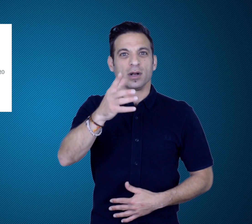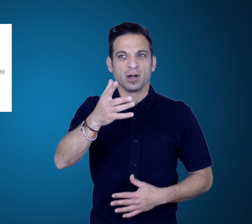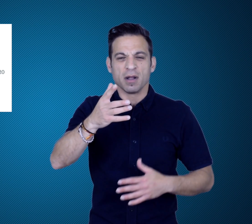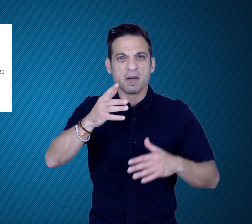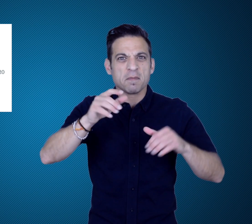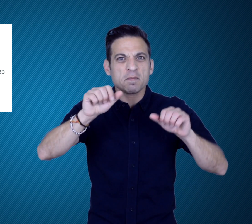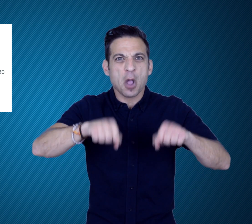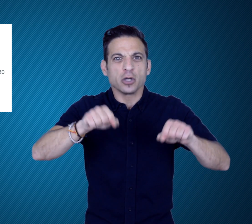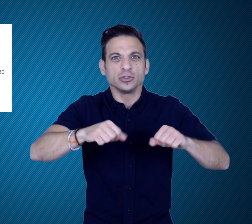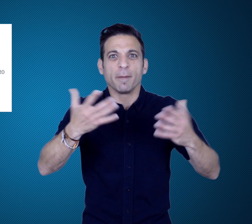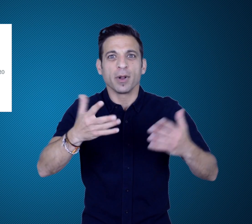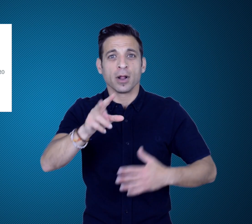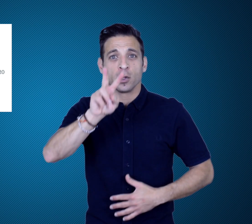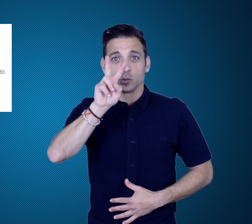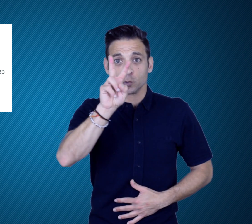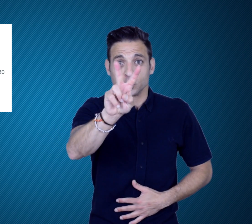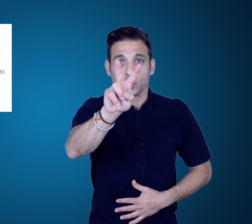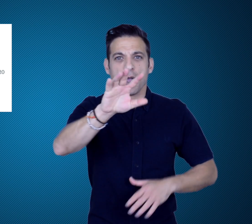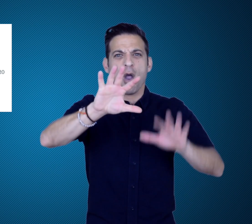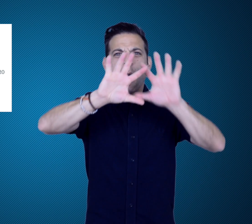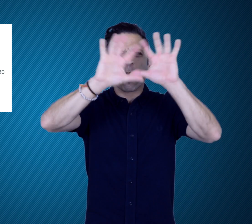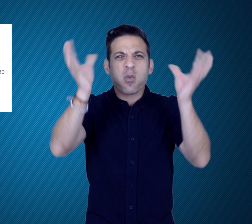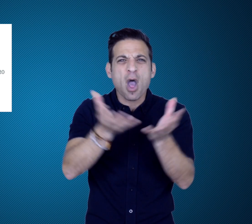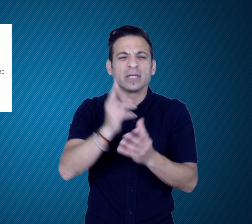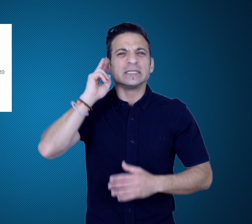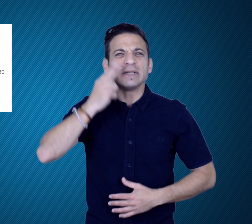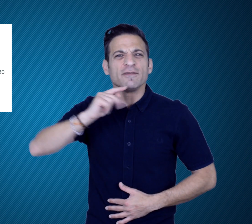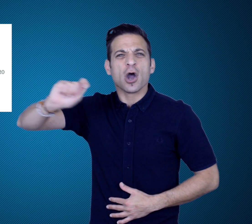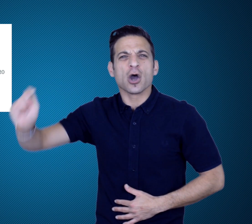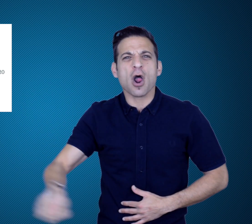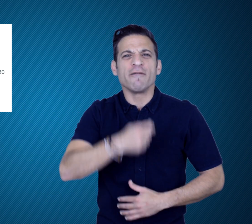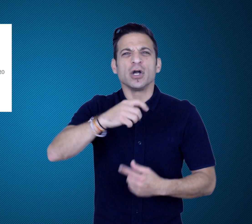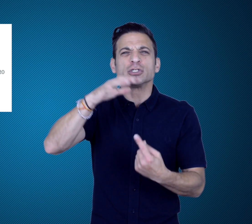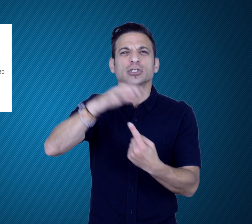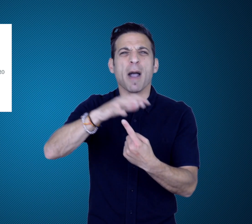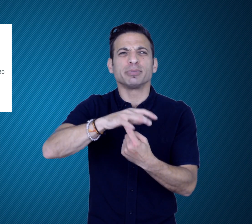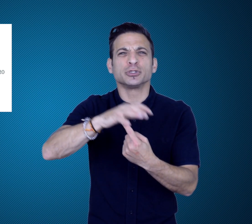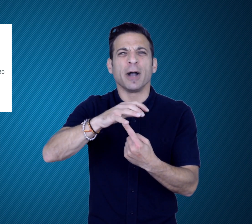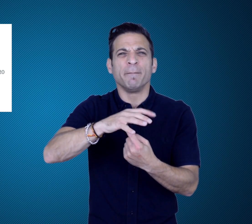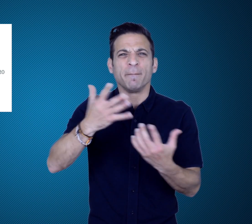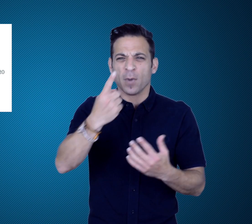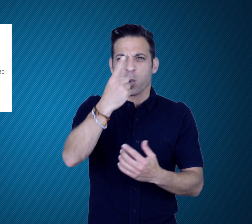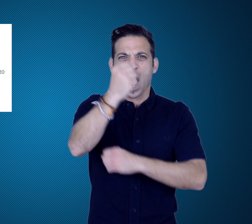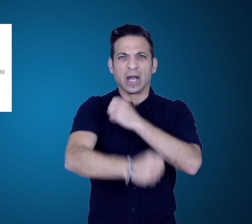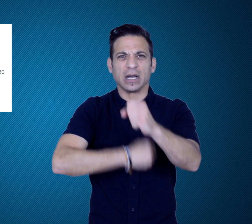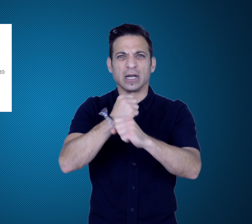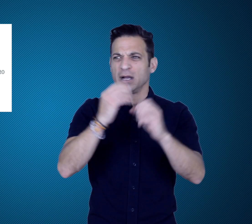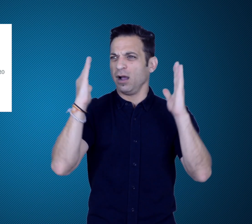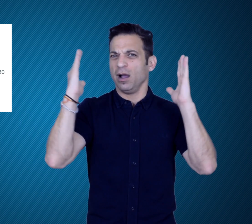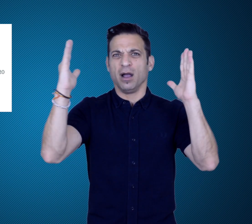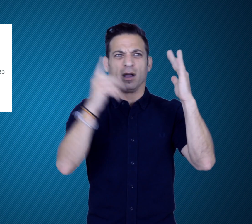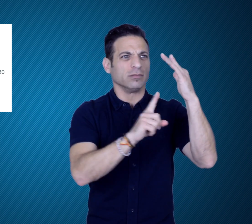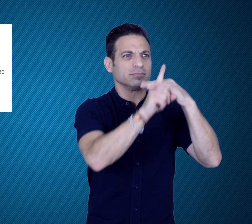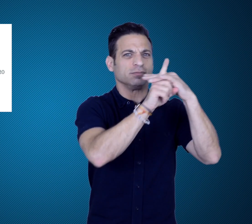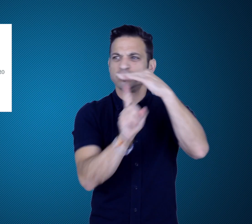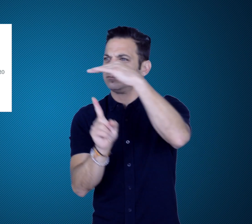and the Deaflympics within one calendar year,